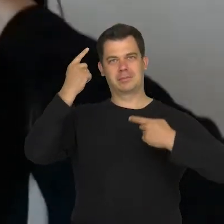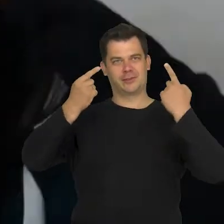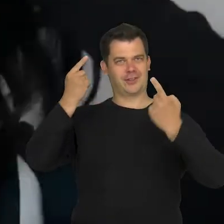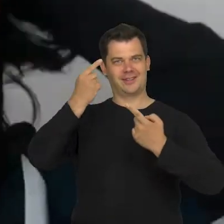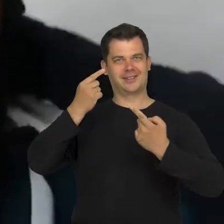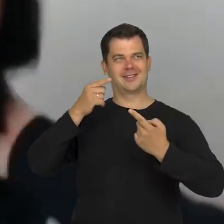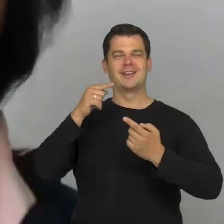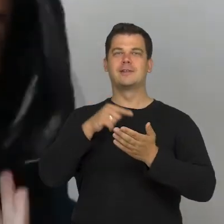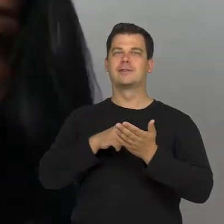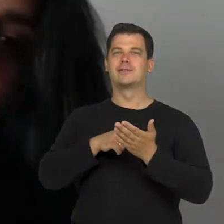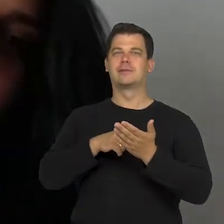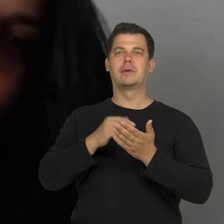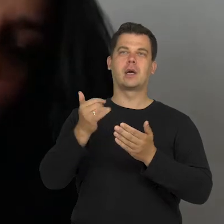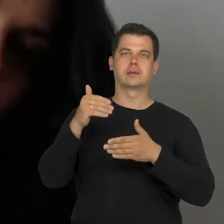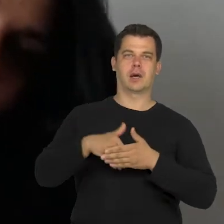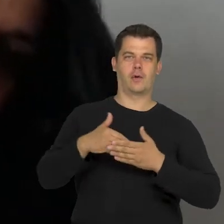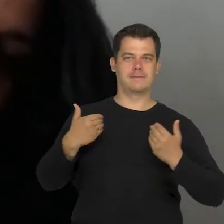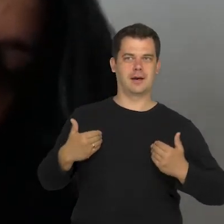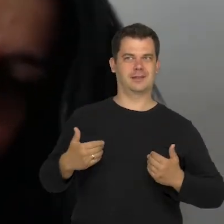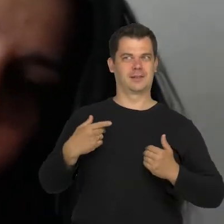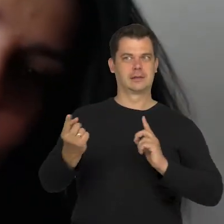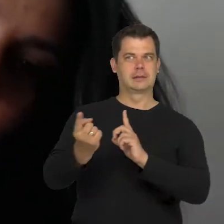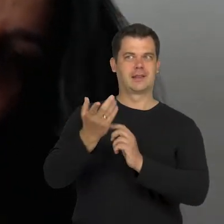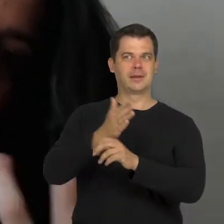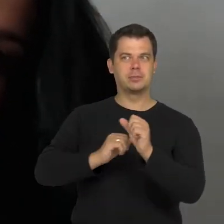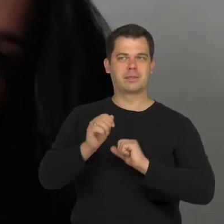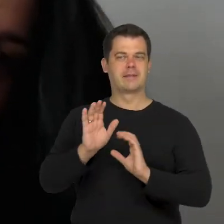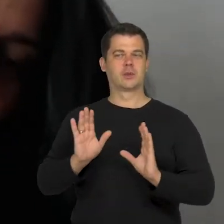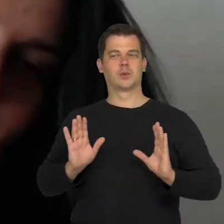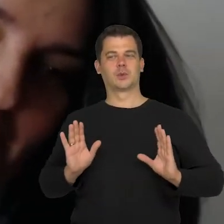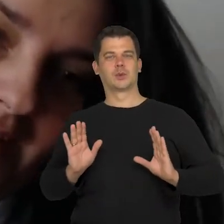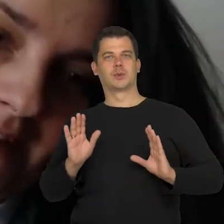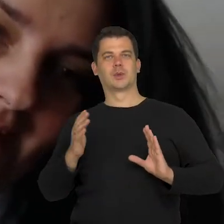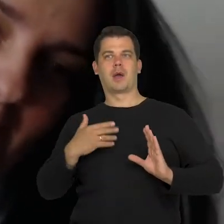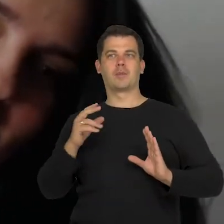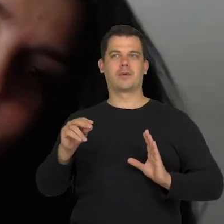They think how they should behave, speak „So maybe I will pass”.